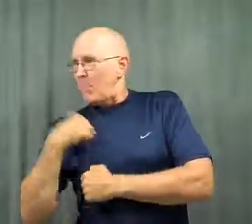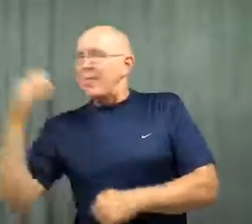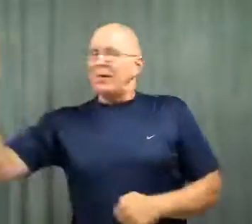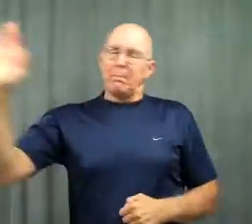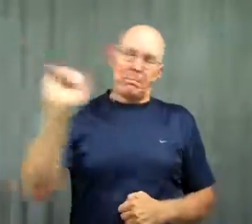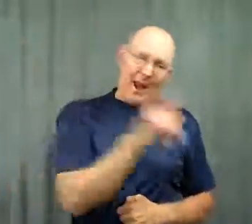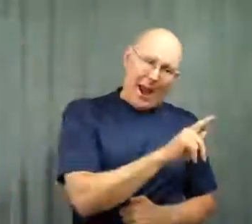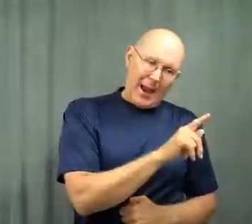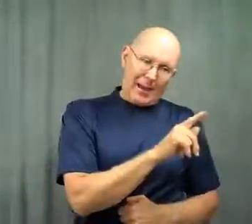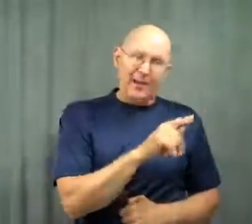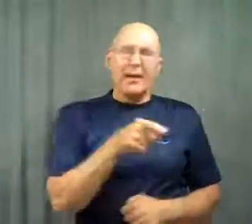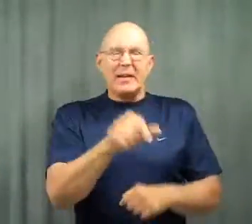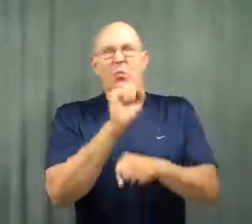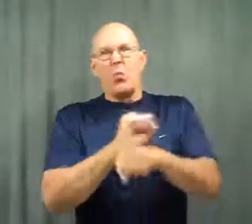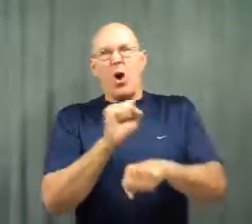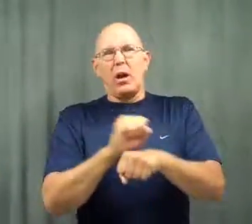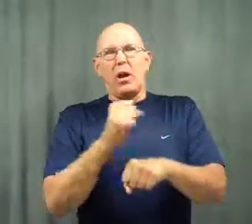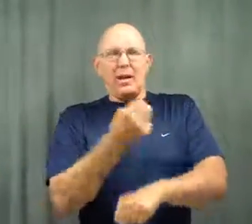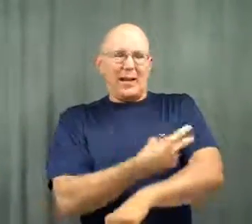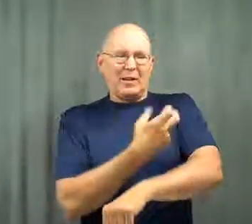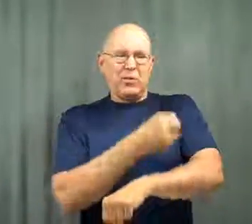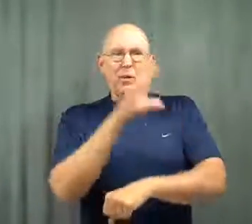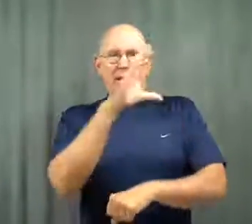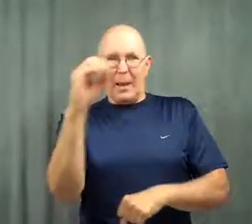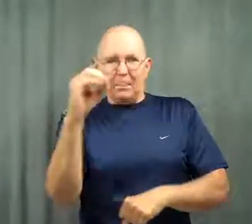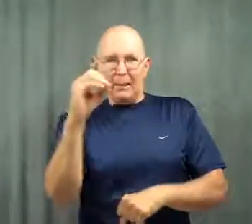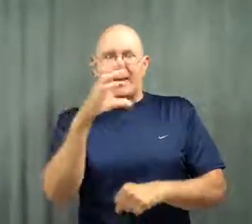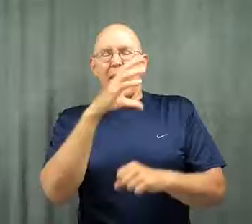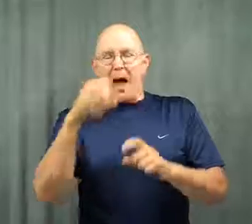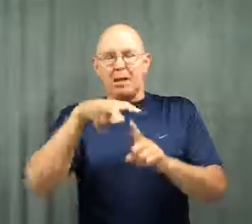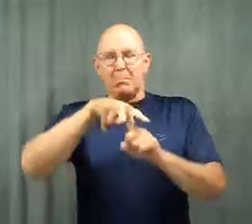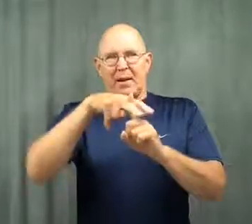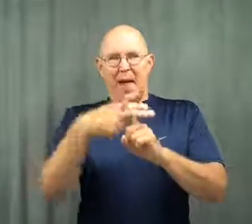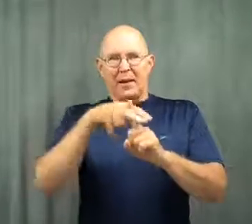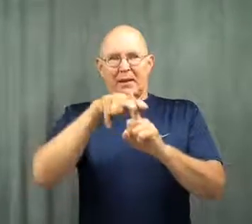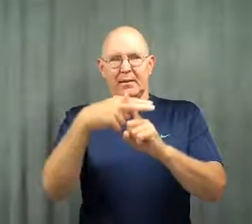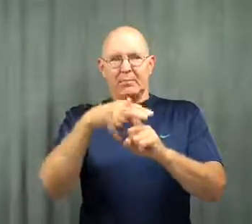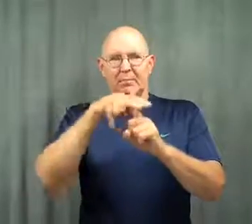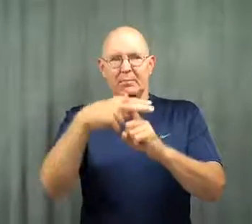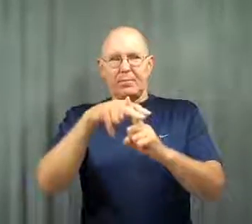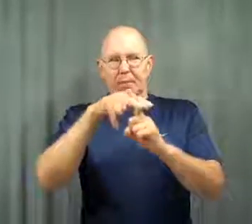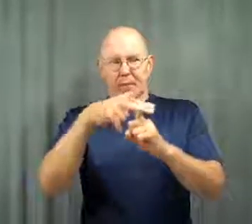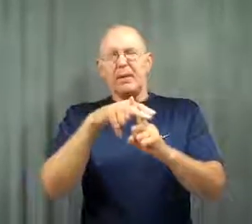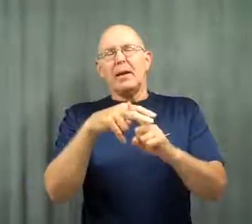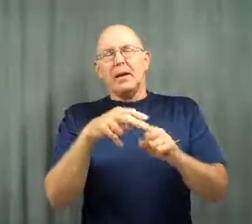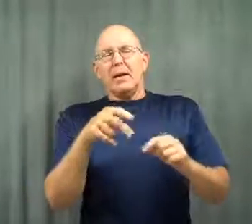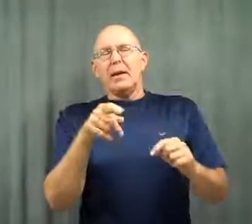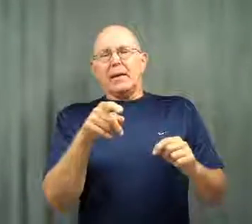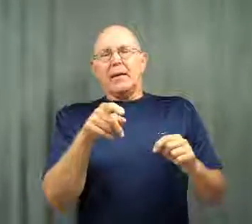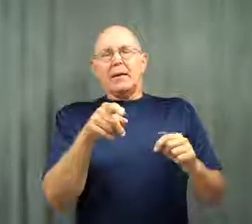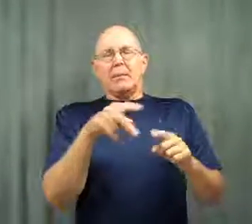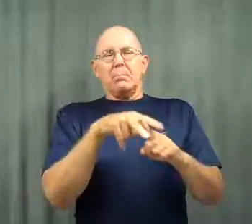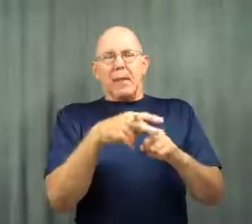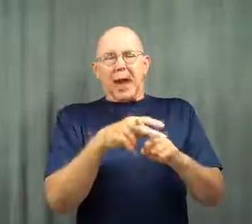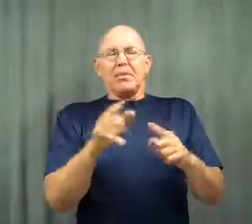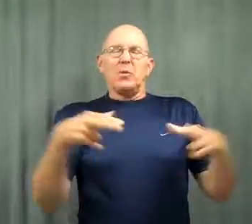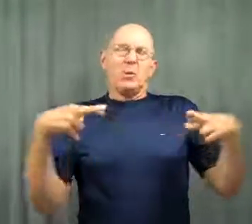He came back, and worked for an electric company, and as a mechanic, then retired.